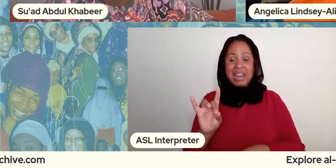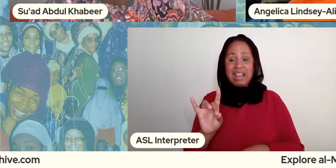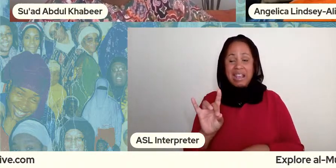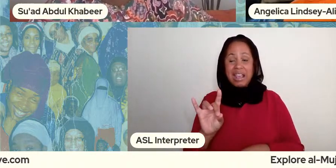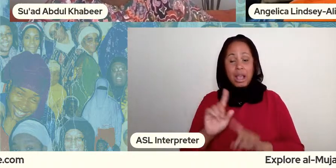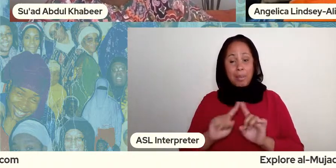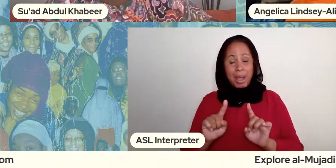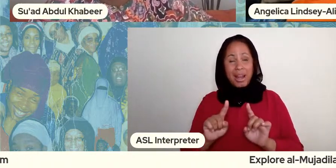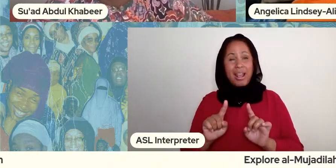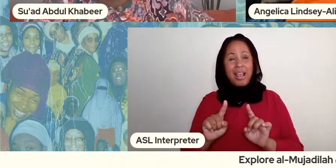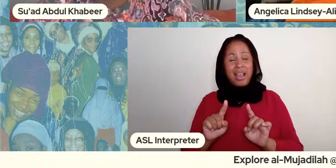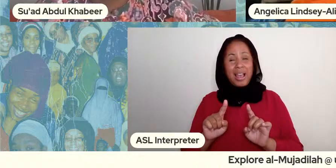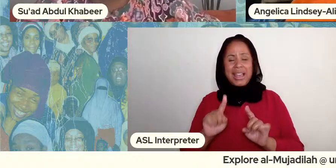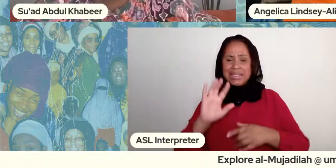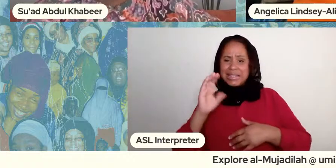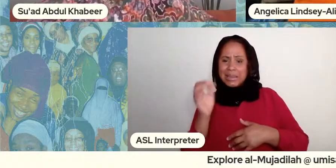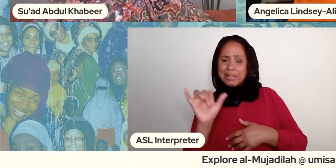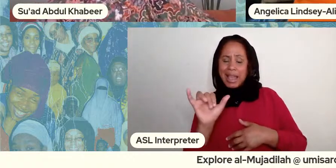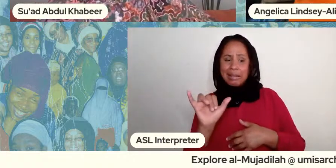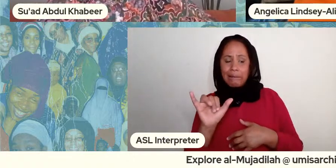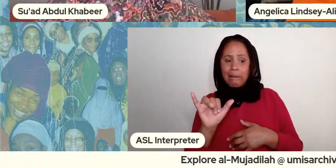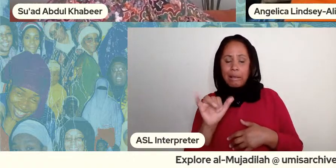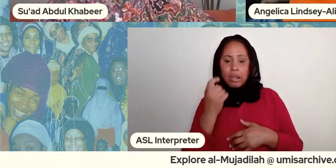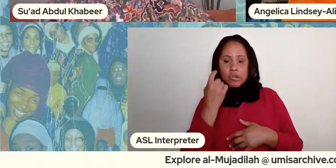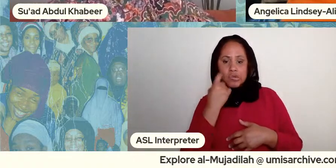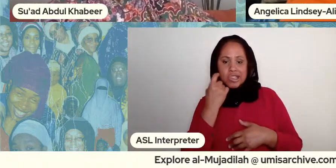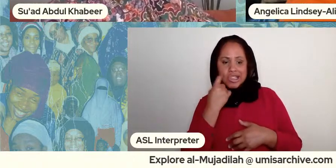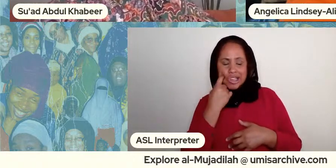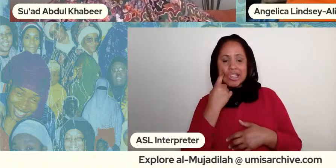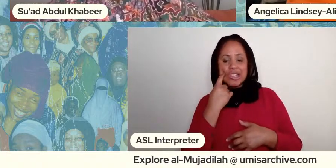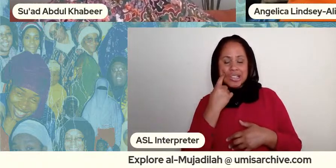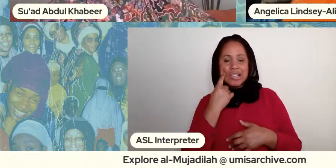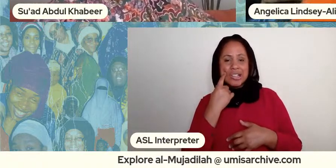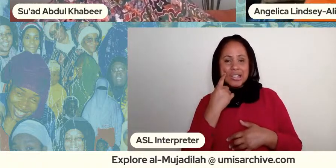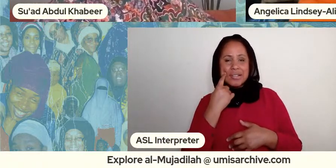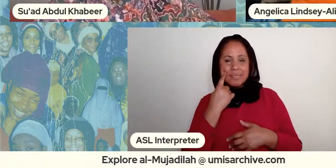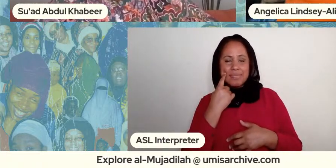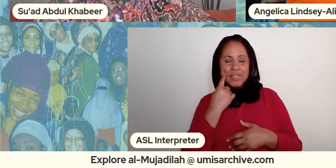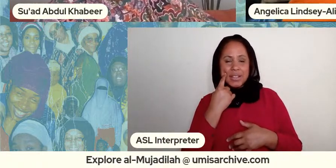haven't it been that's real yes it would have been just it would have been just as real um